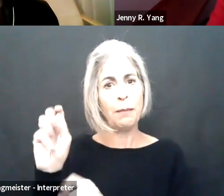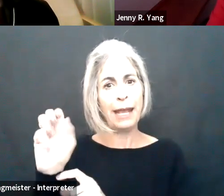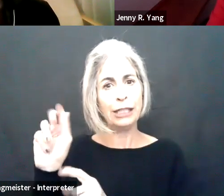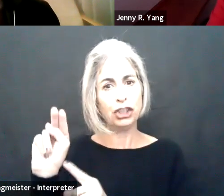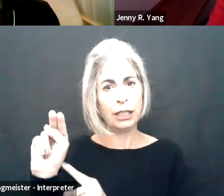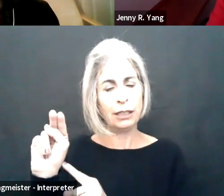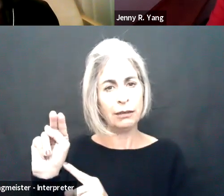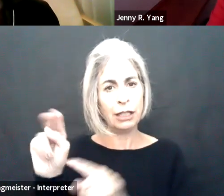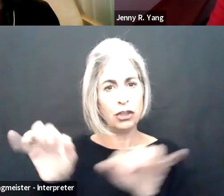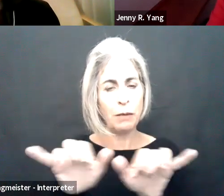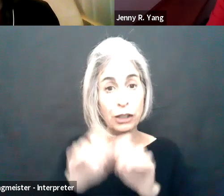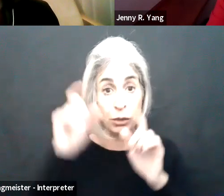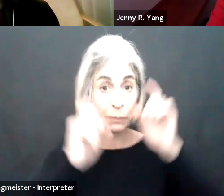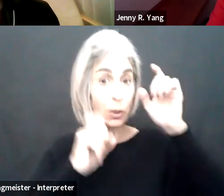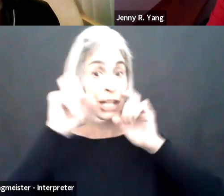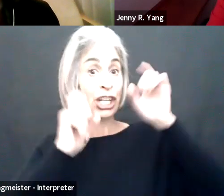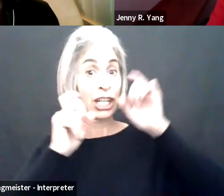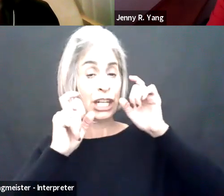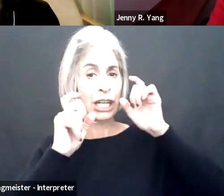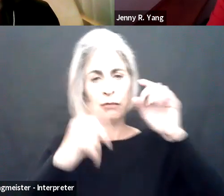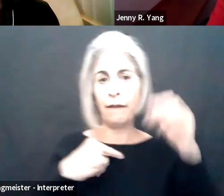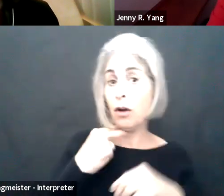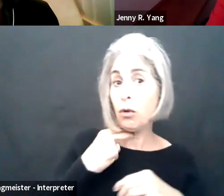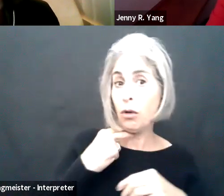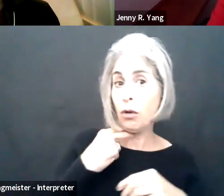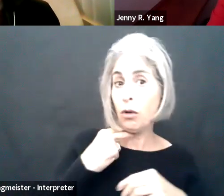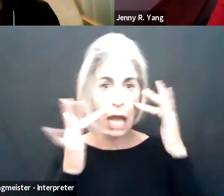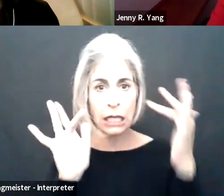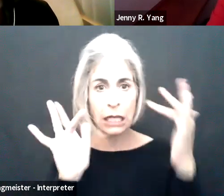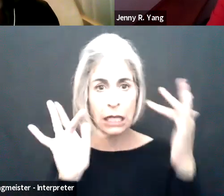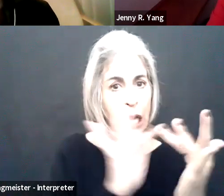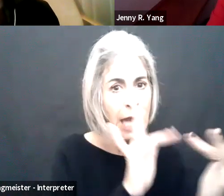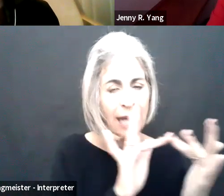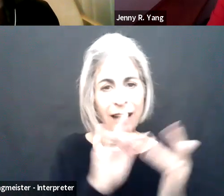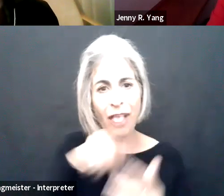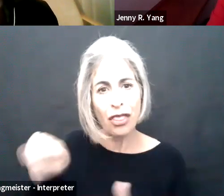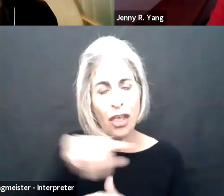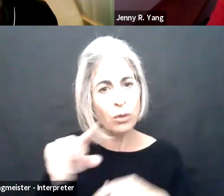video based interviews are using automation to measure micro expressions,